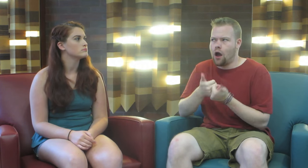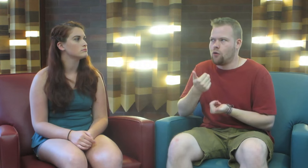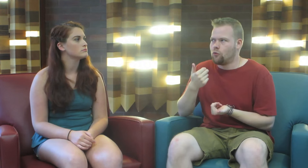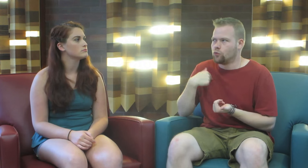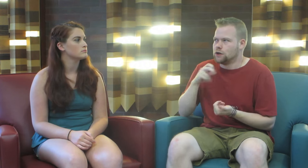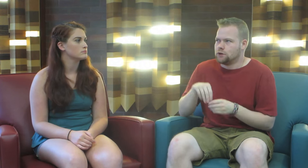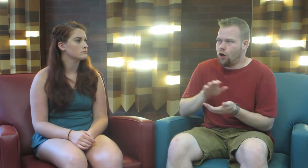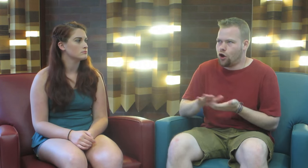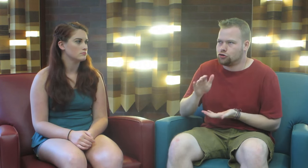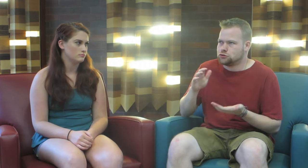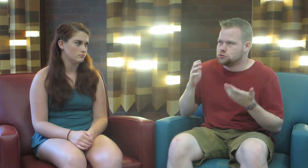How are we even in college?